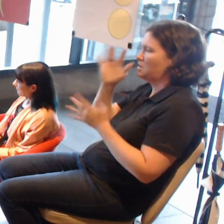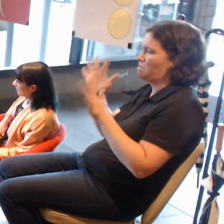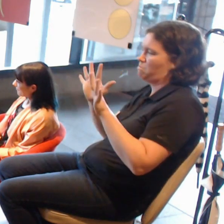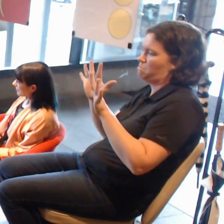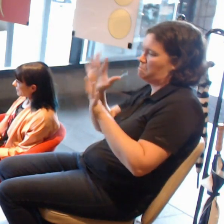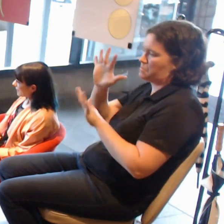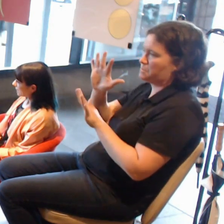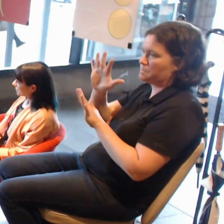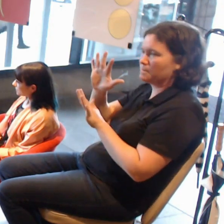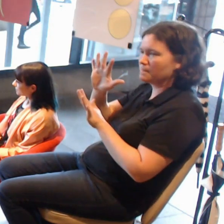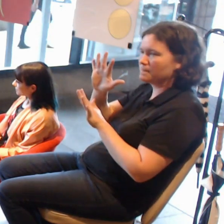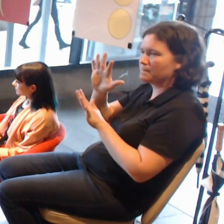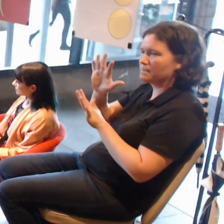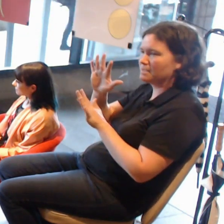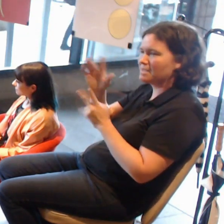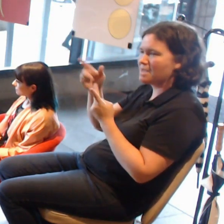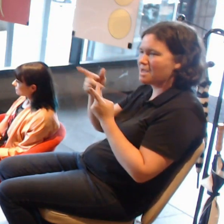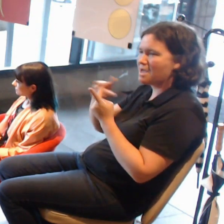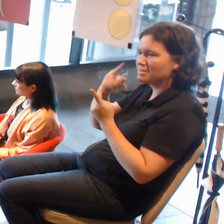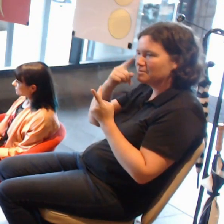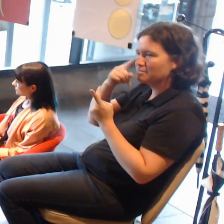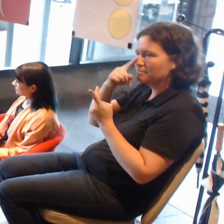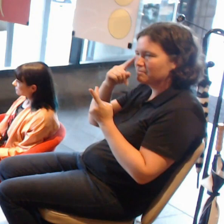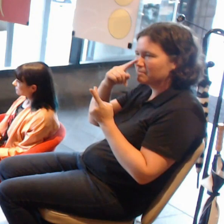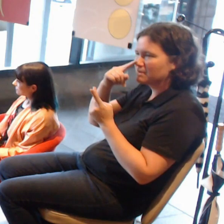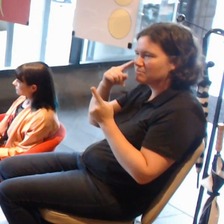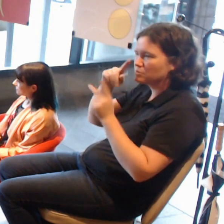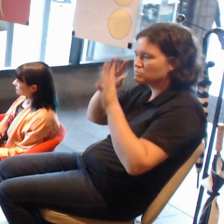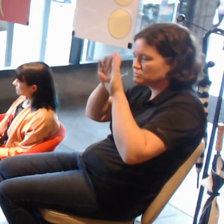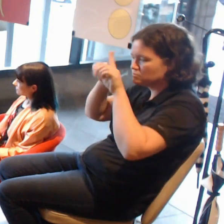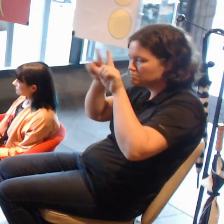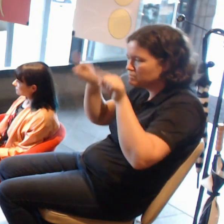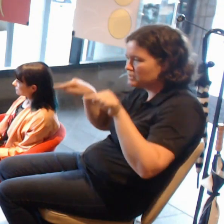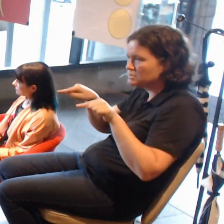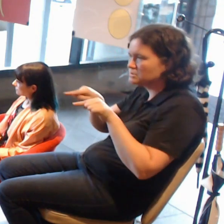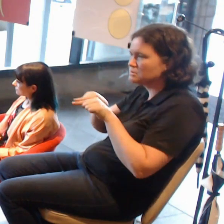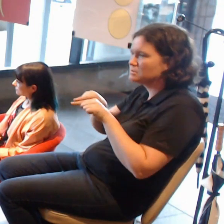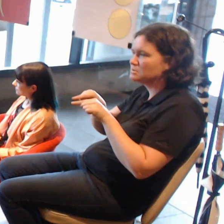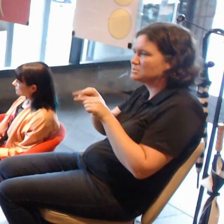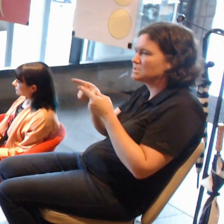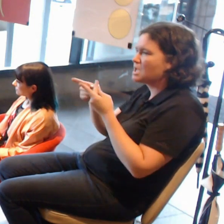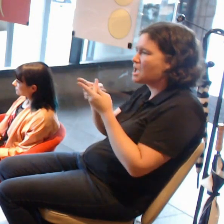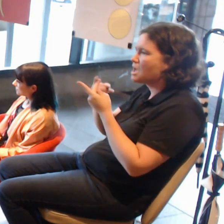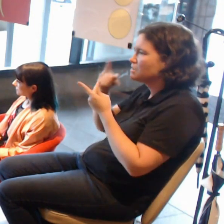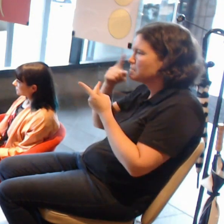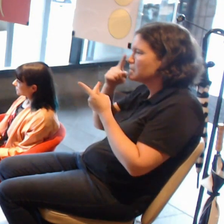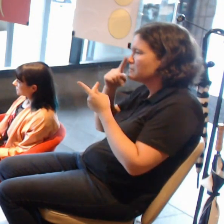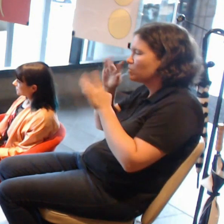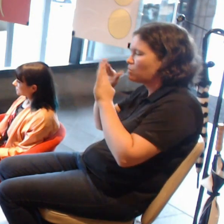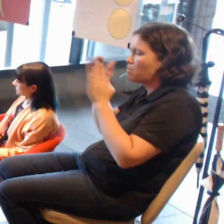other people's images of the world over the top of them? Whether that is in the gallery or the public space.